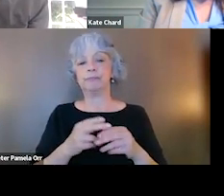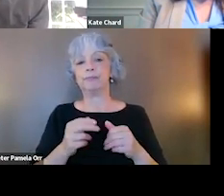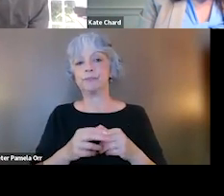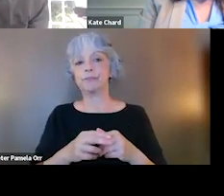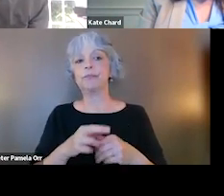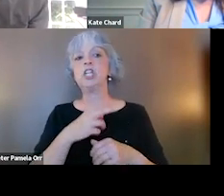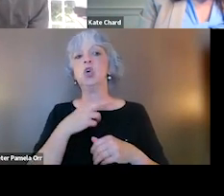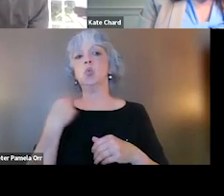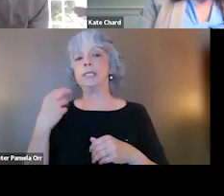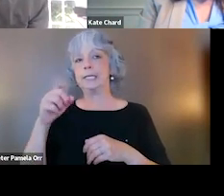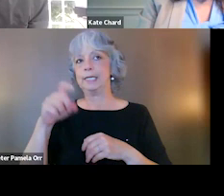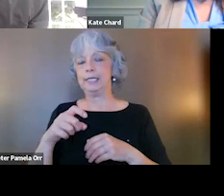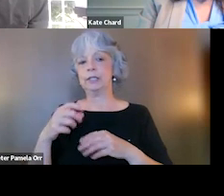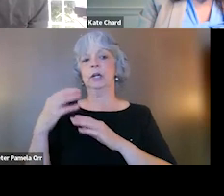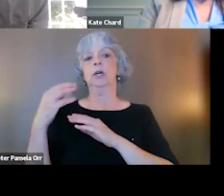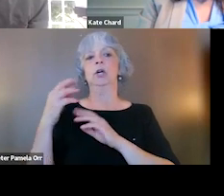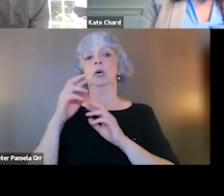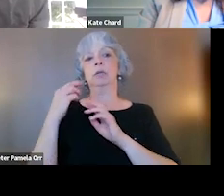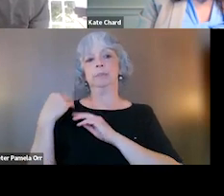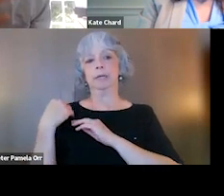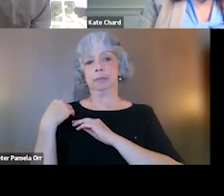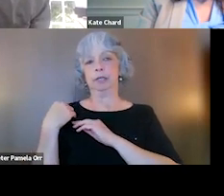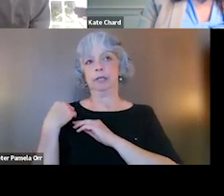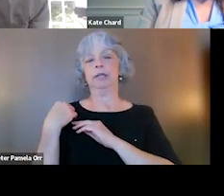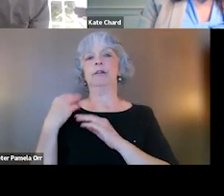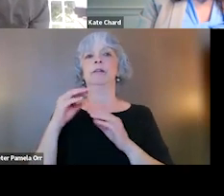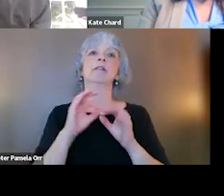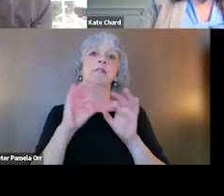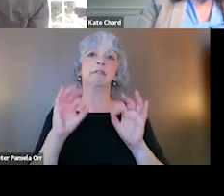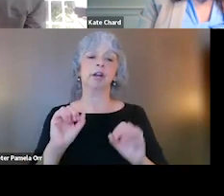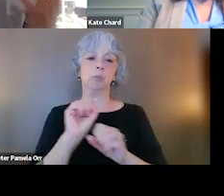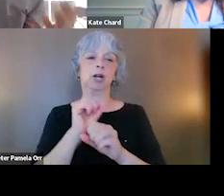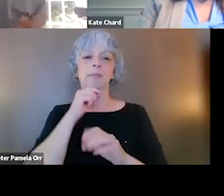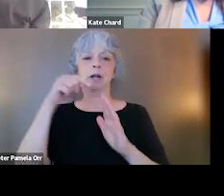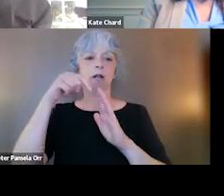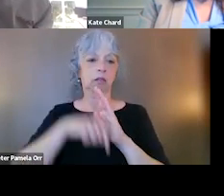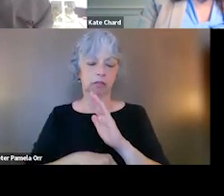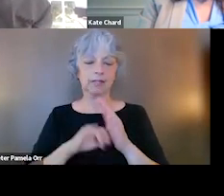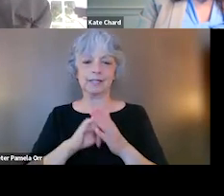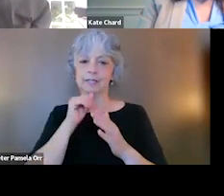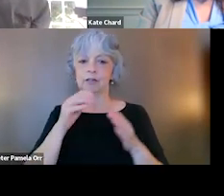the risk needs responsibility framework. And again, I won't go into depth, that's not the focus of this training.